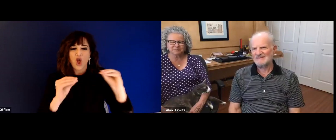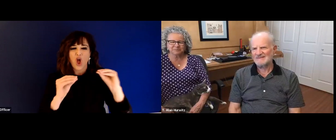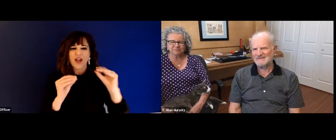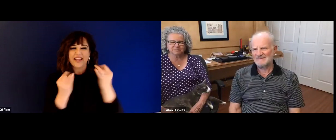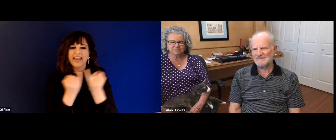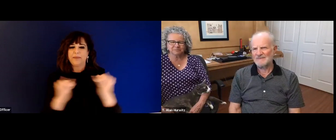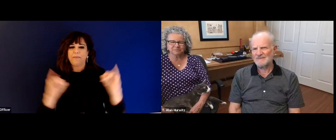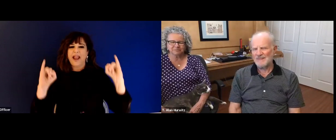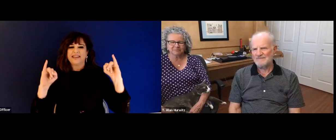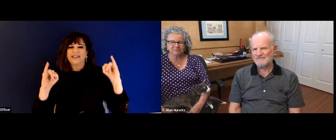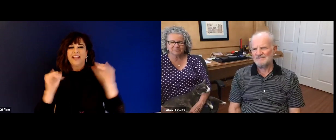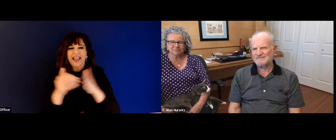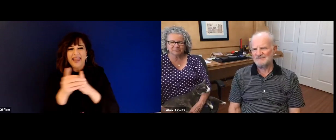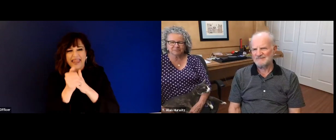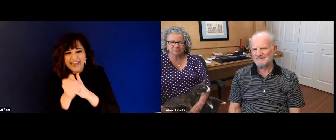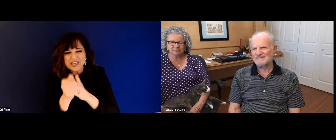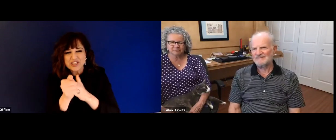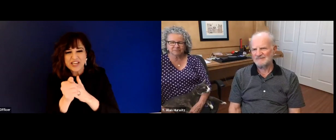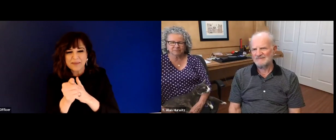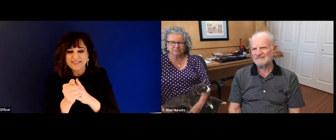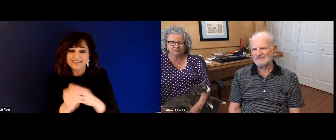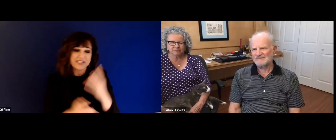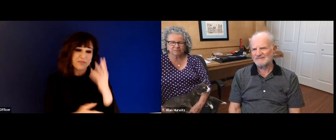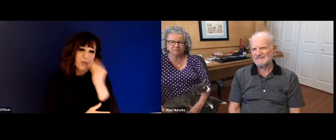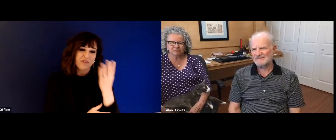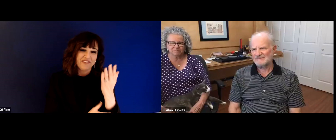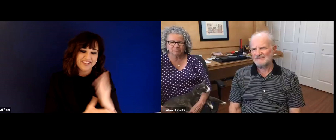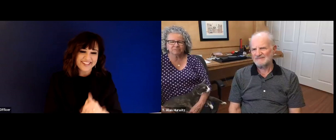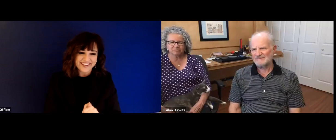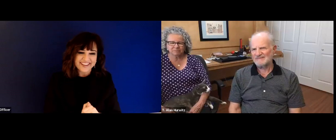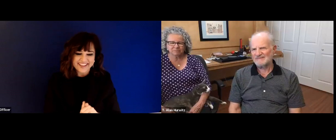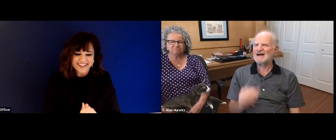to Cid as well. I did not graduate from CID. But that